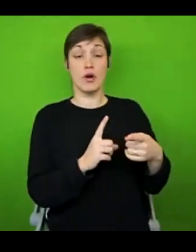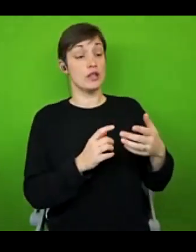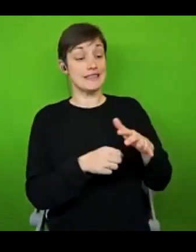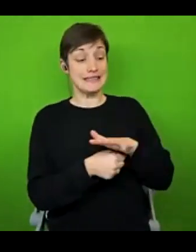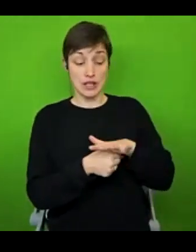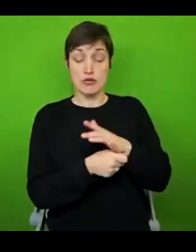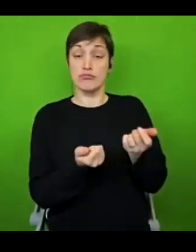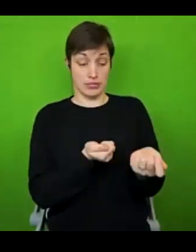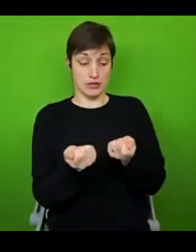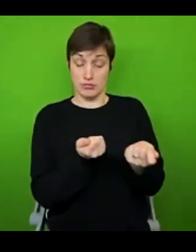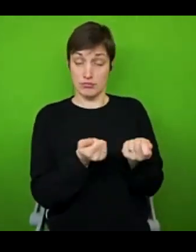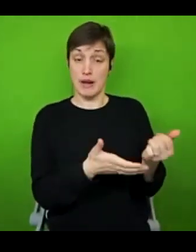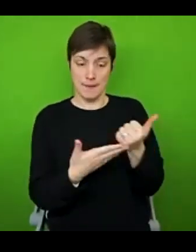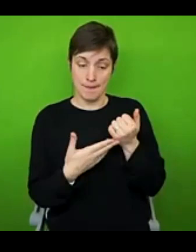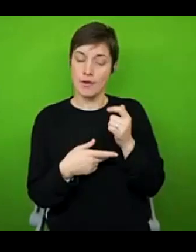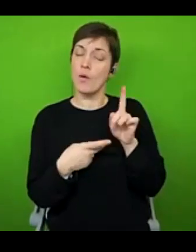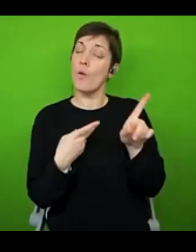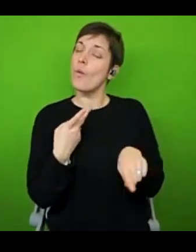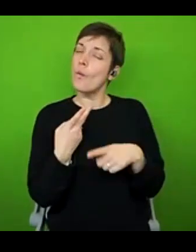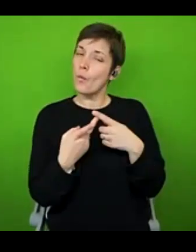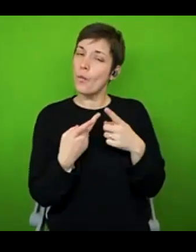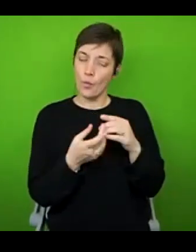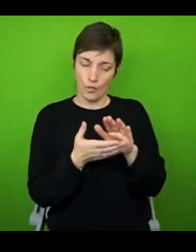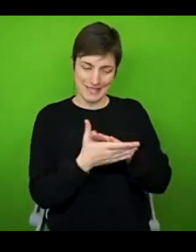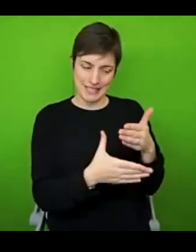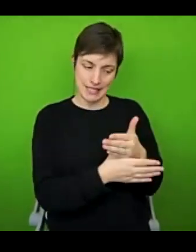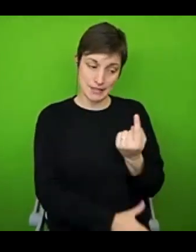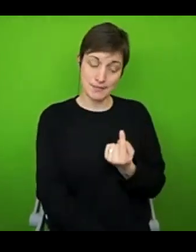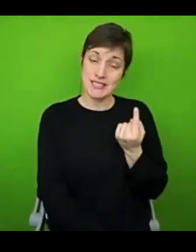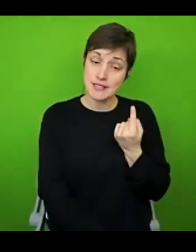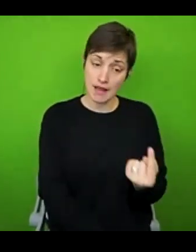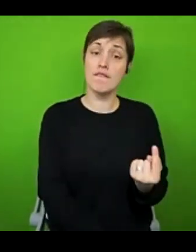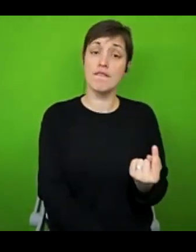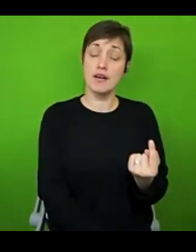important, it often means that those tasks you're doing are a bit more enjoyable in the moment too.